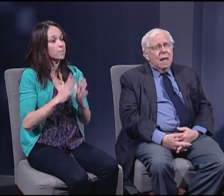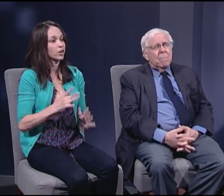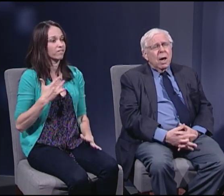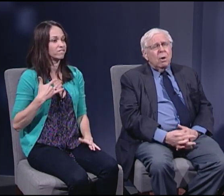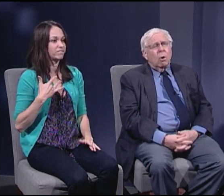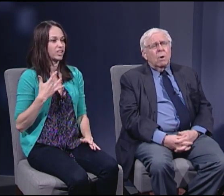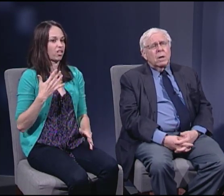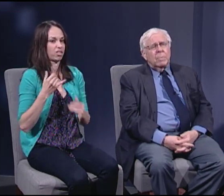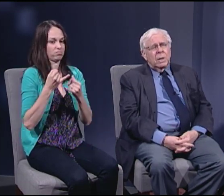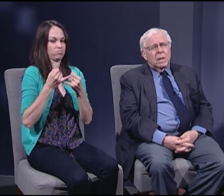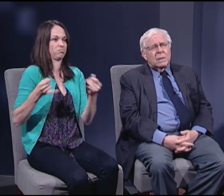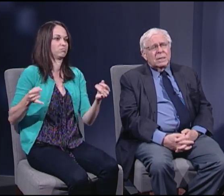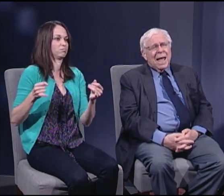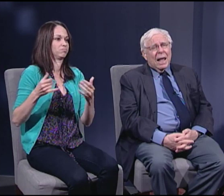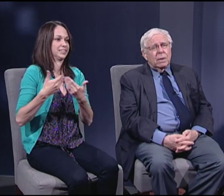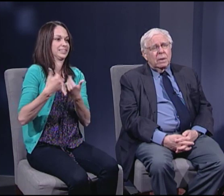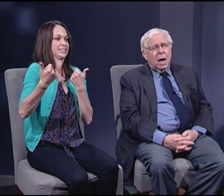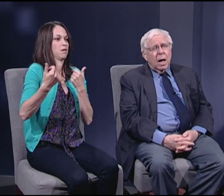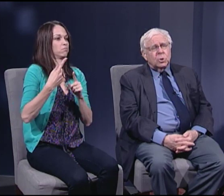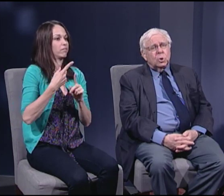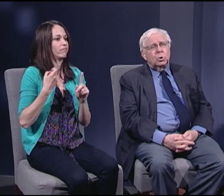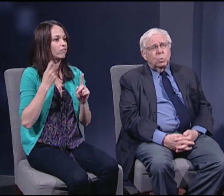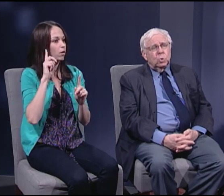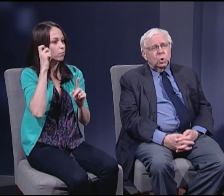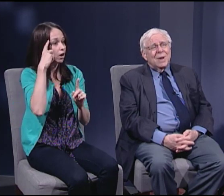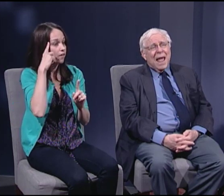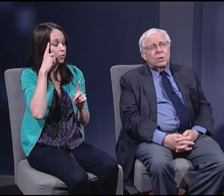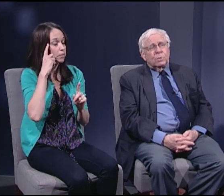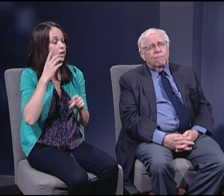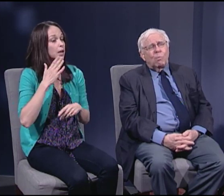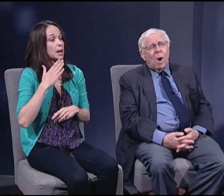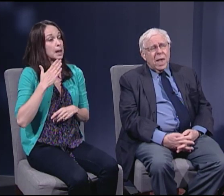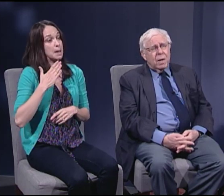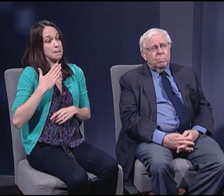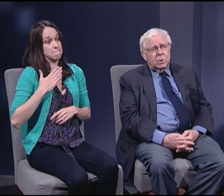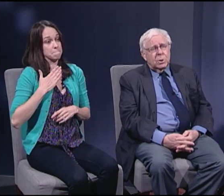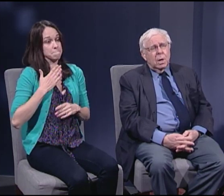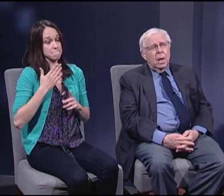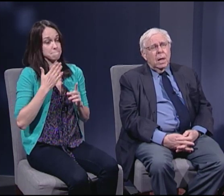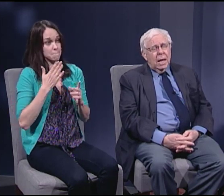and my argument is that the constitution as "framed"